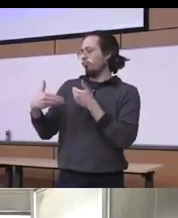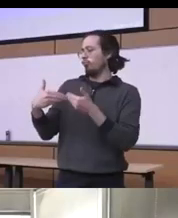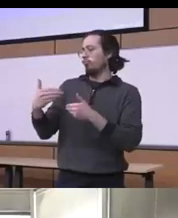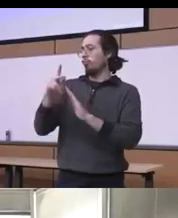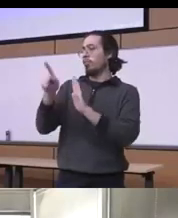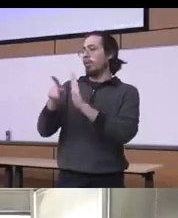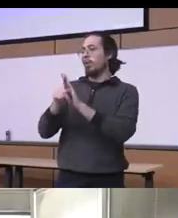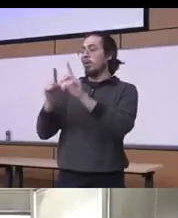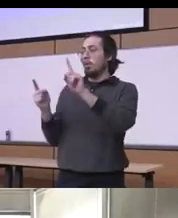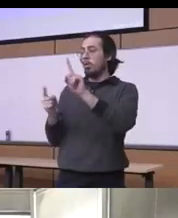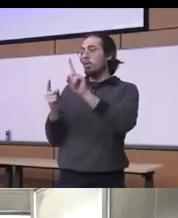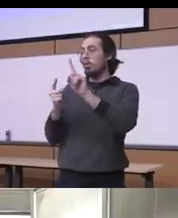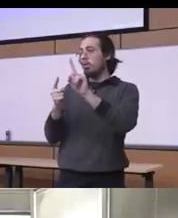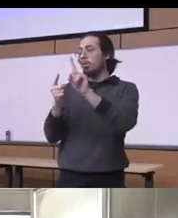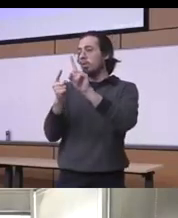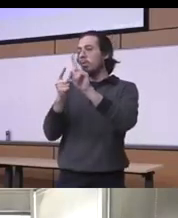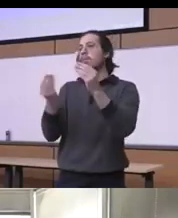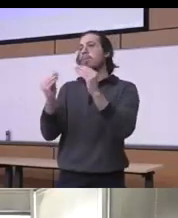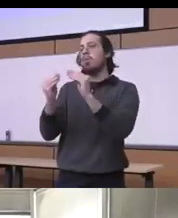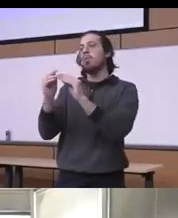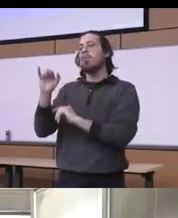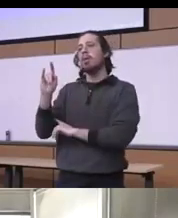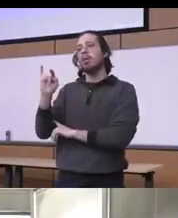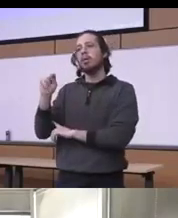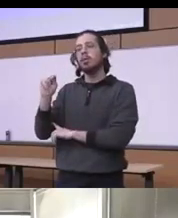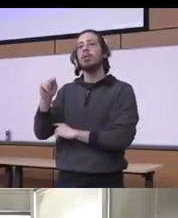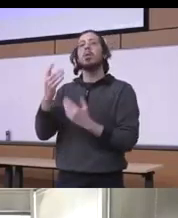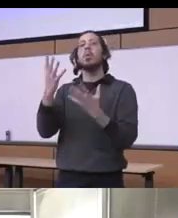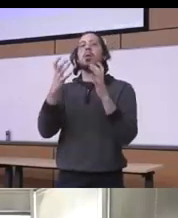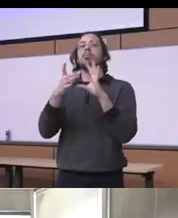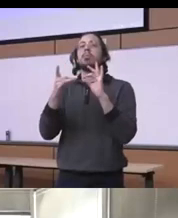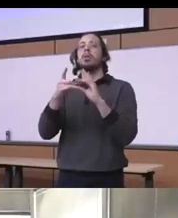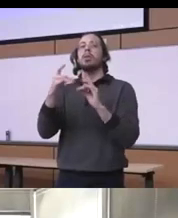of more racist policy I want to point out the one from the 1970s which is the comprehensive